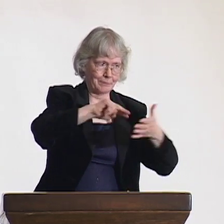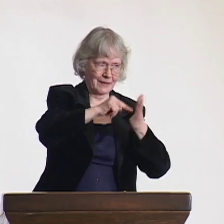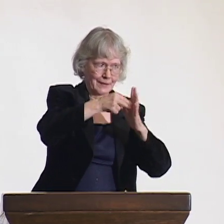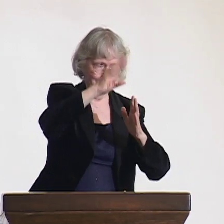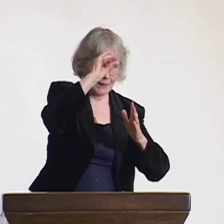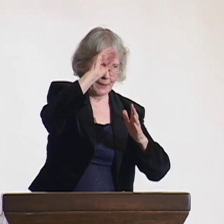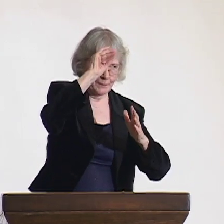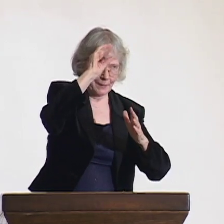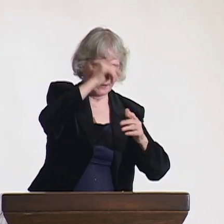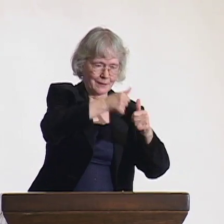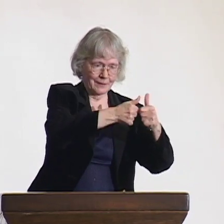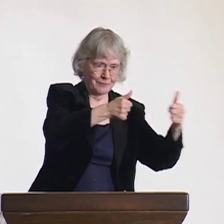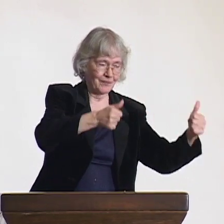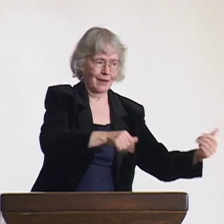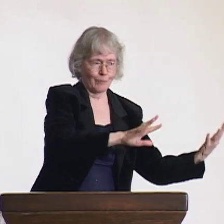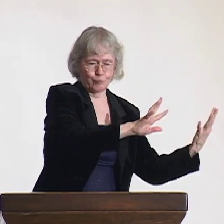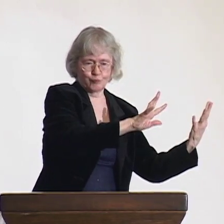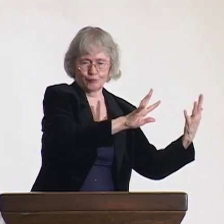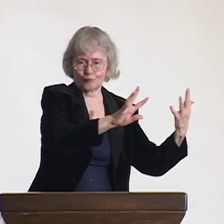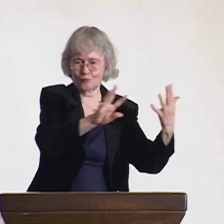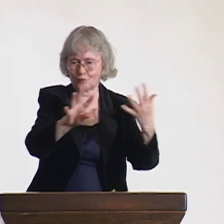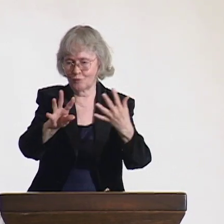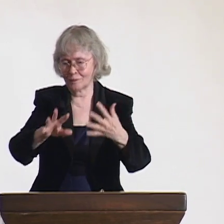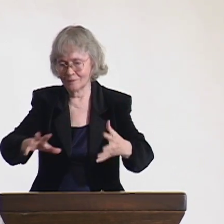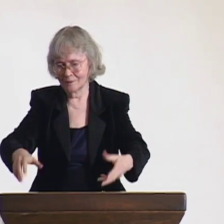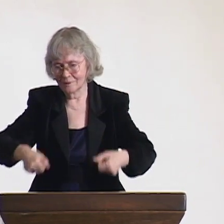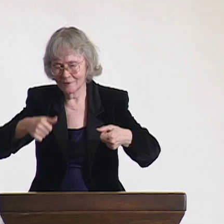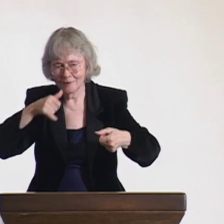There were many Japanese men that came up and tried to help Yerker.